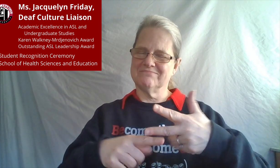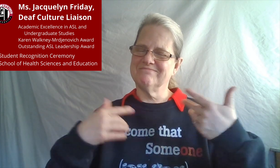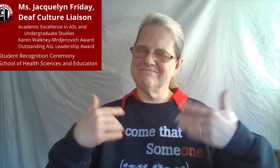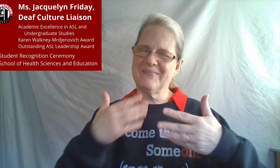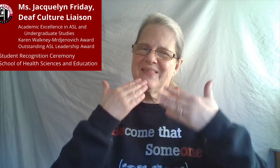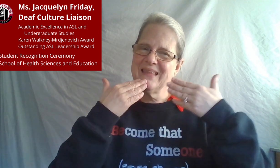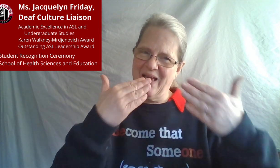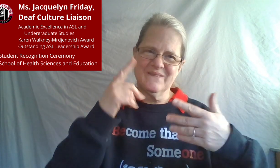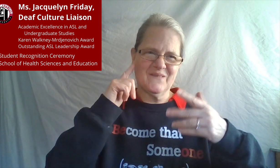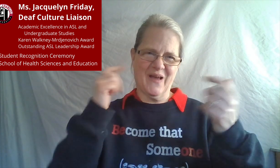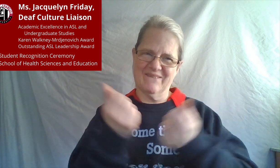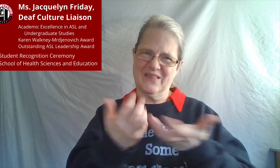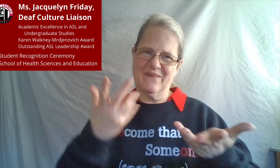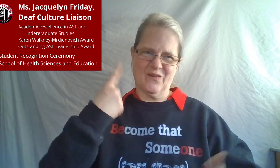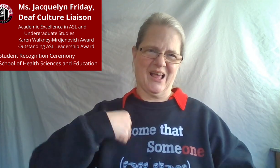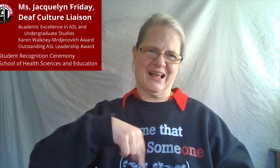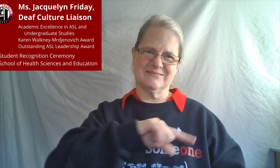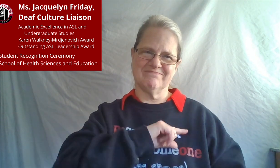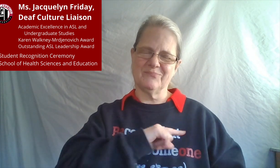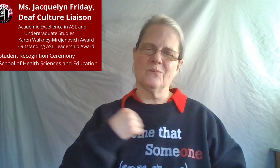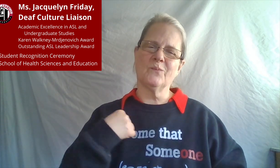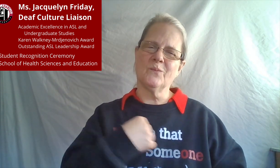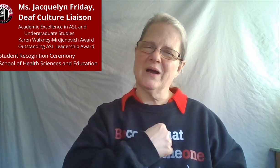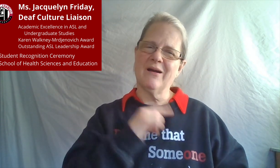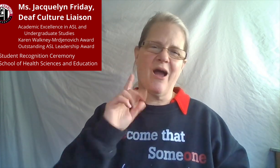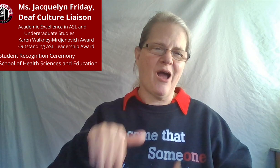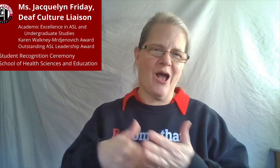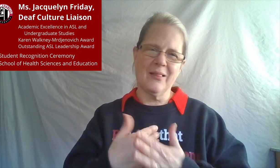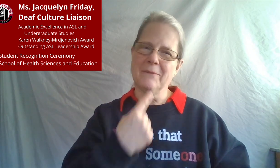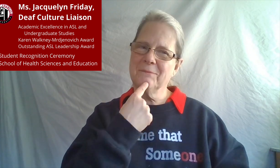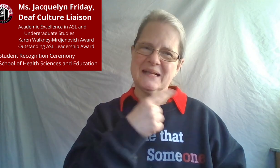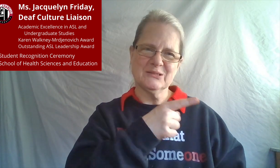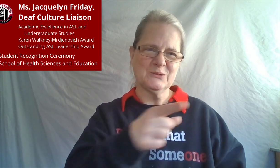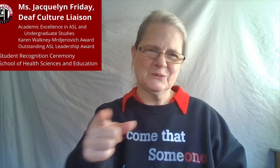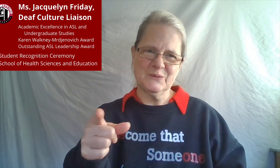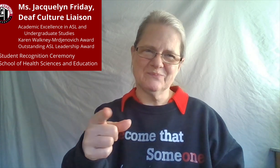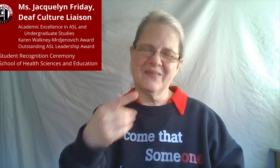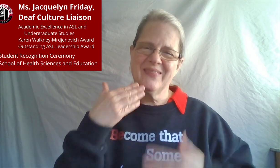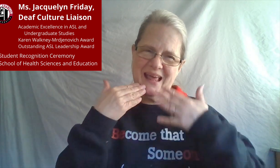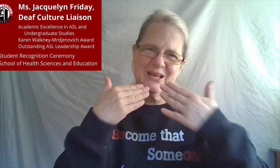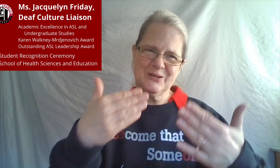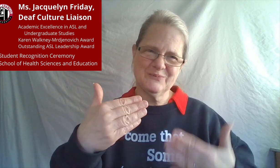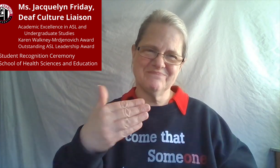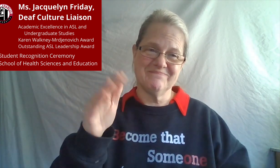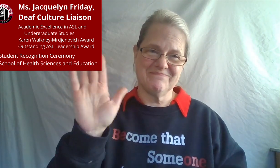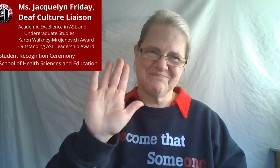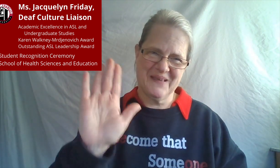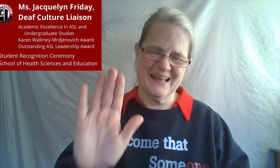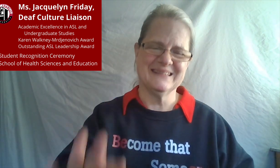I am so thankful to all 3 of you for everything you have done and I will miss you.